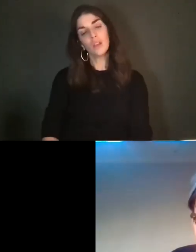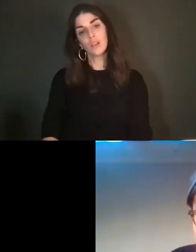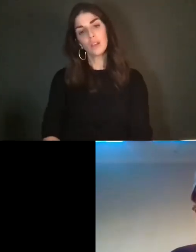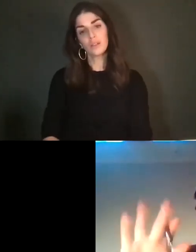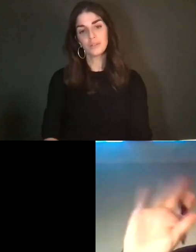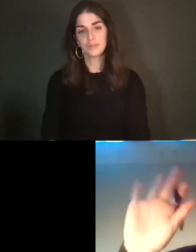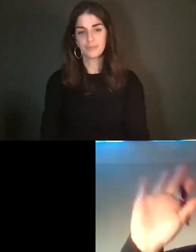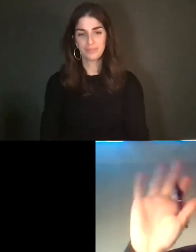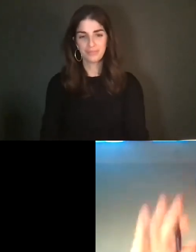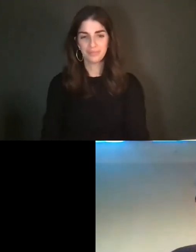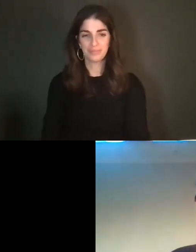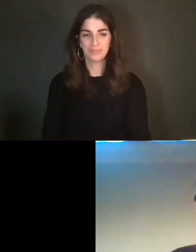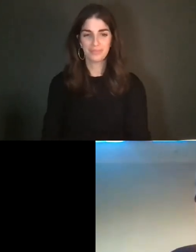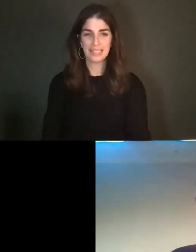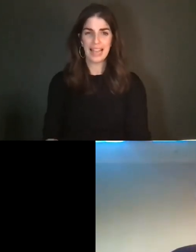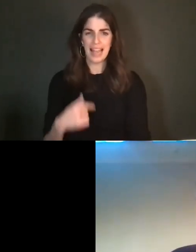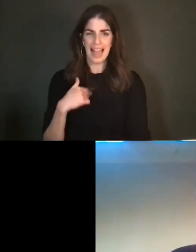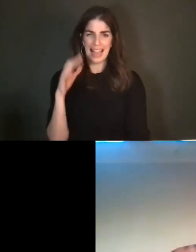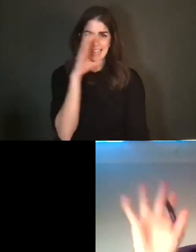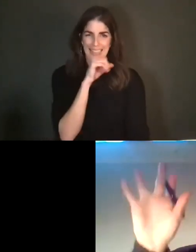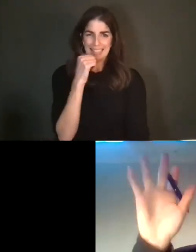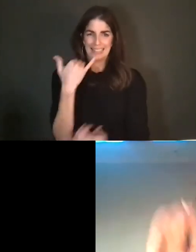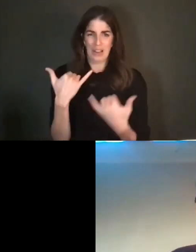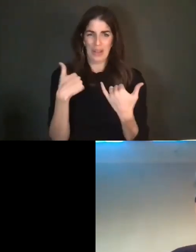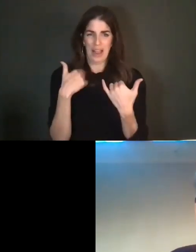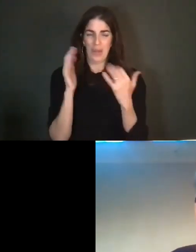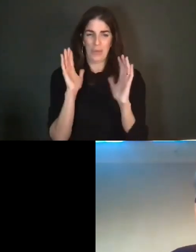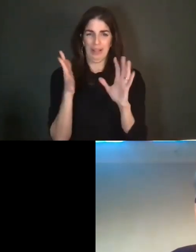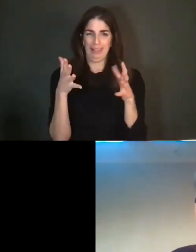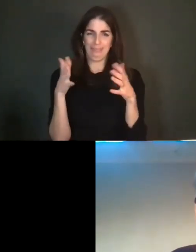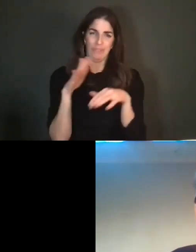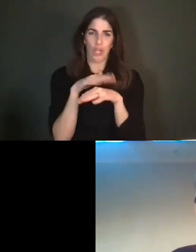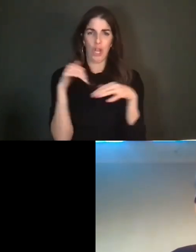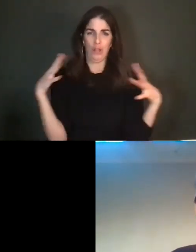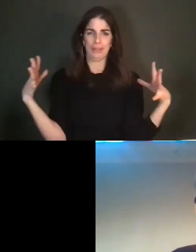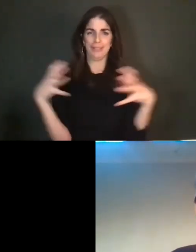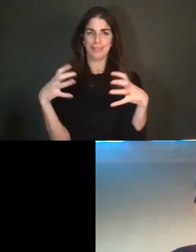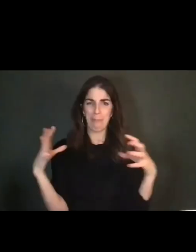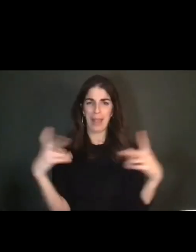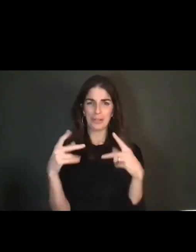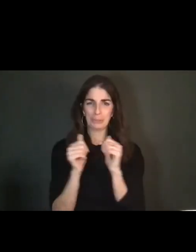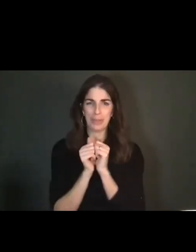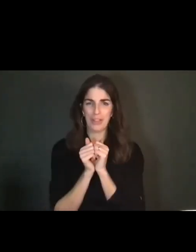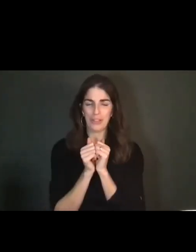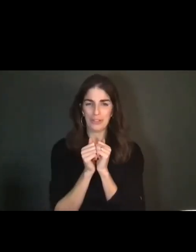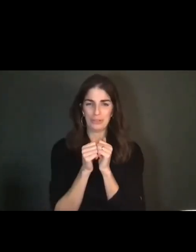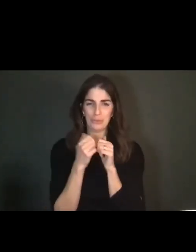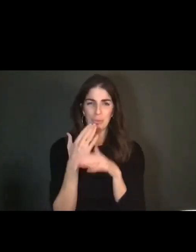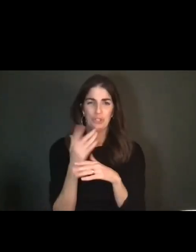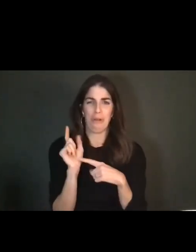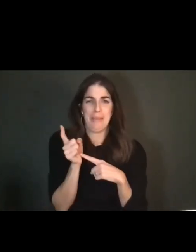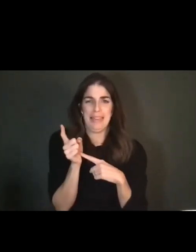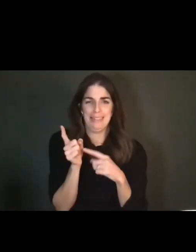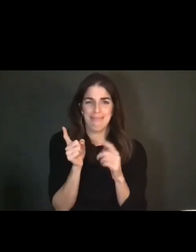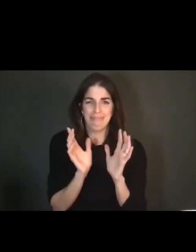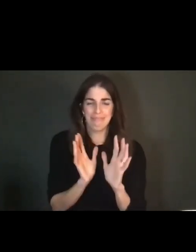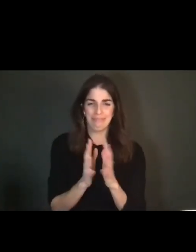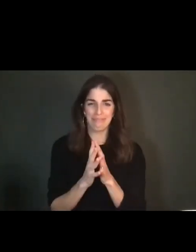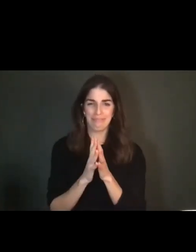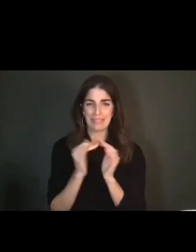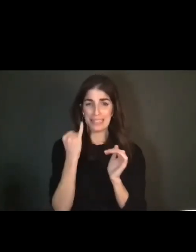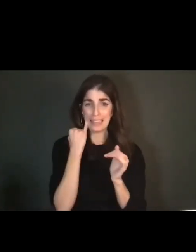call us back together to just share a moment, if you want to even turn on your cameras so